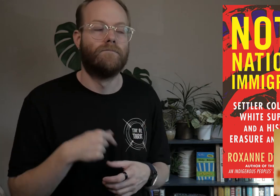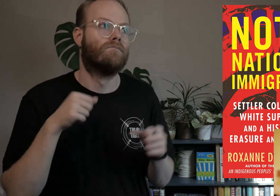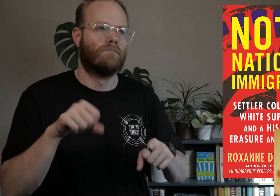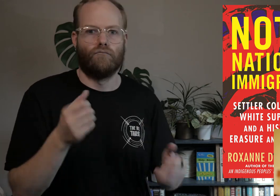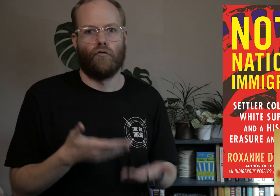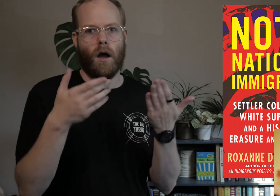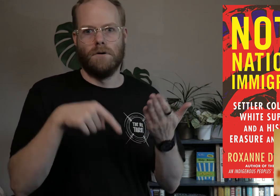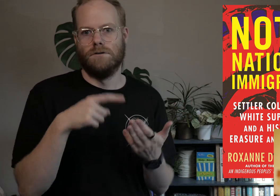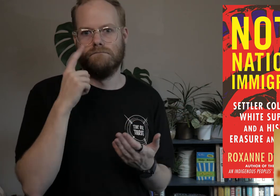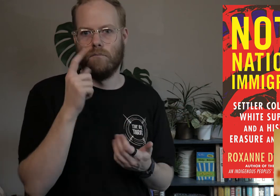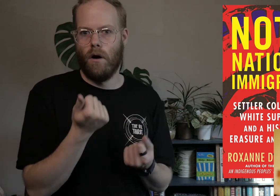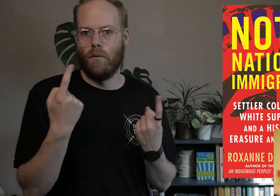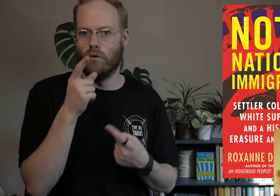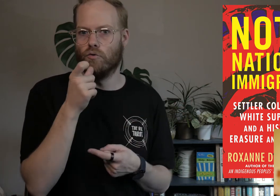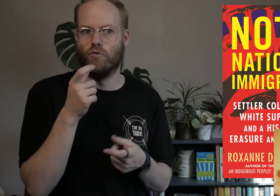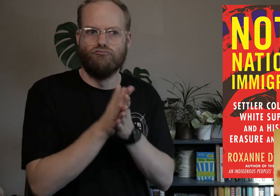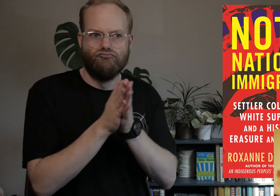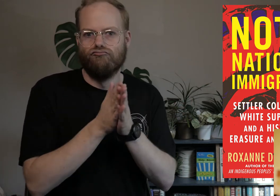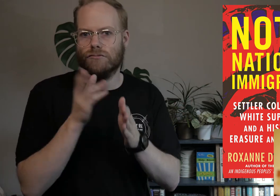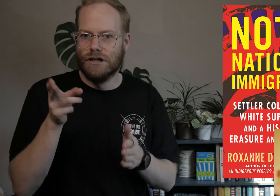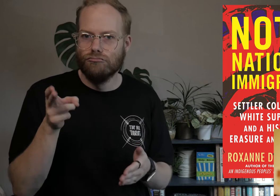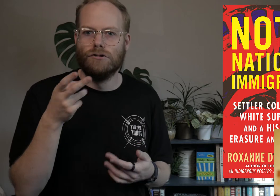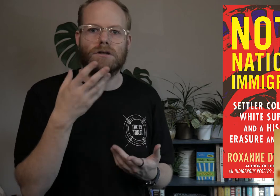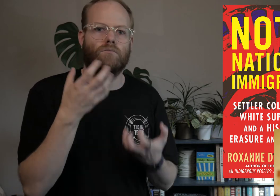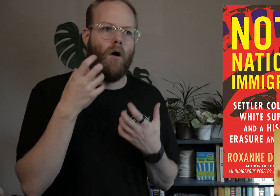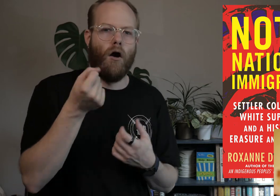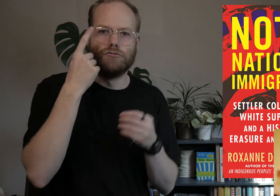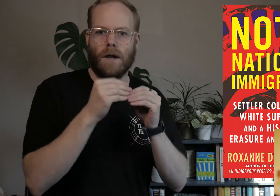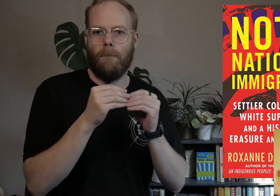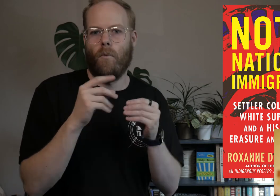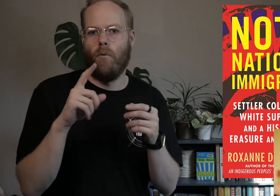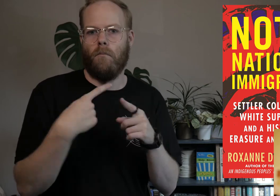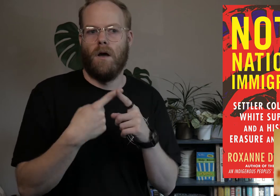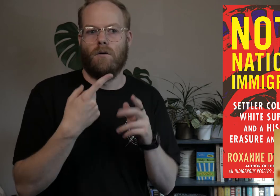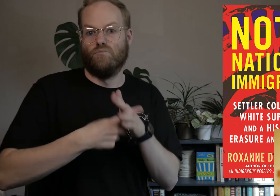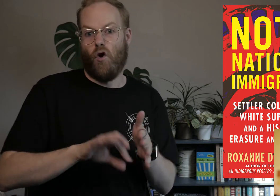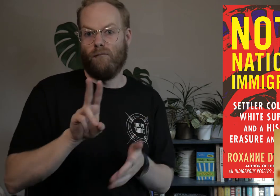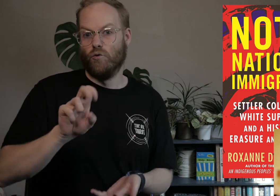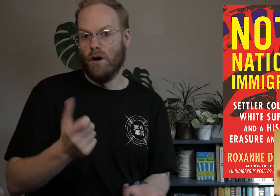I would absolutely recommend this read for anyone interested in history or wanting to understand more about the start of the US.